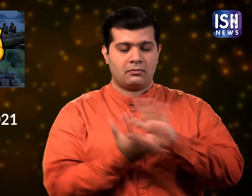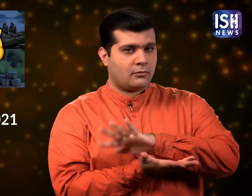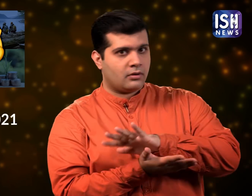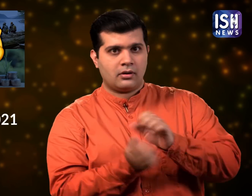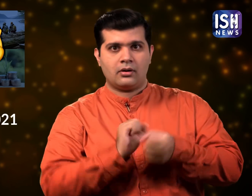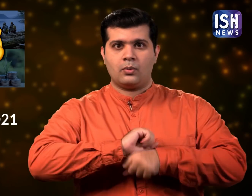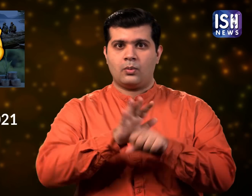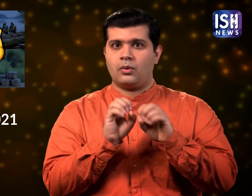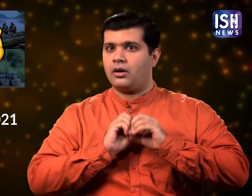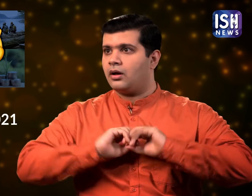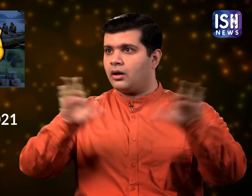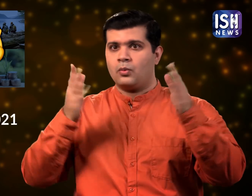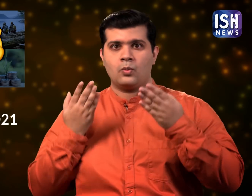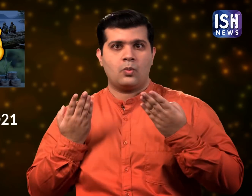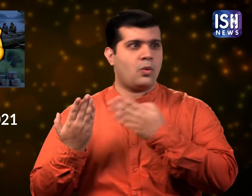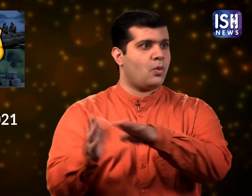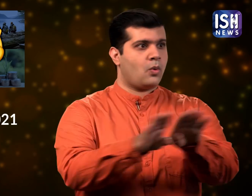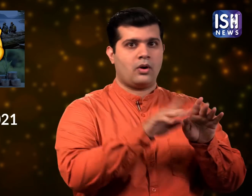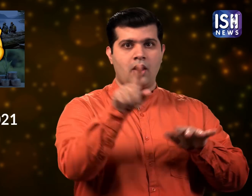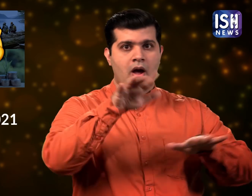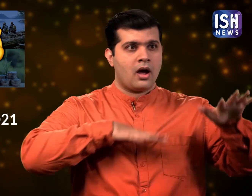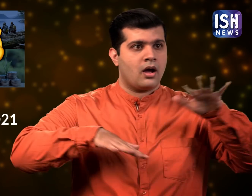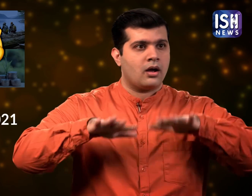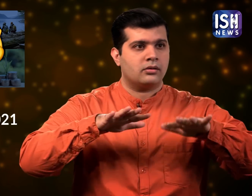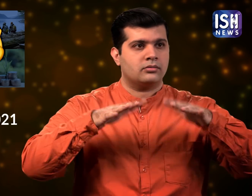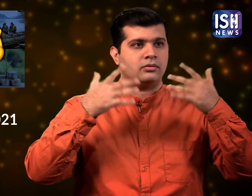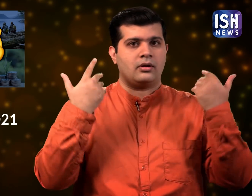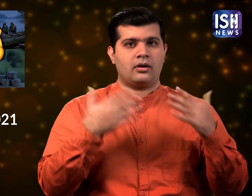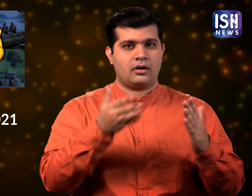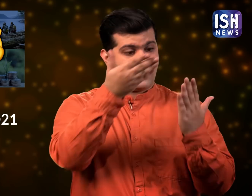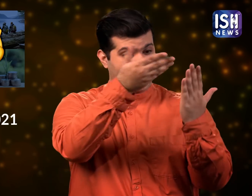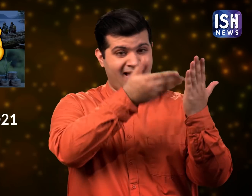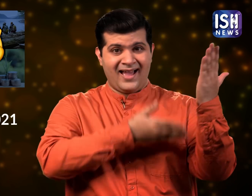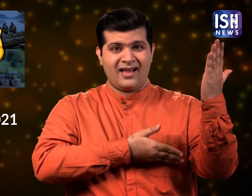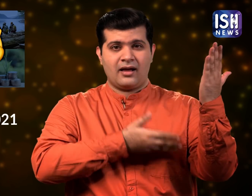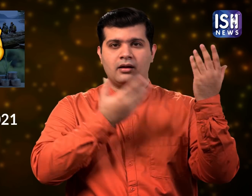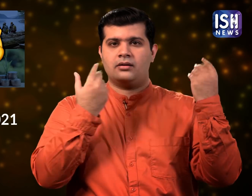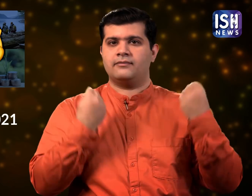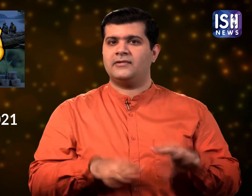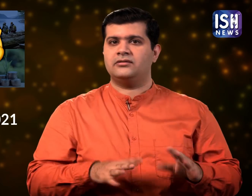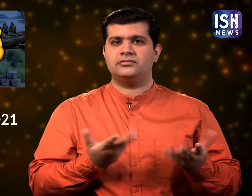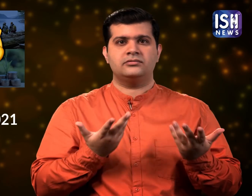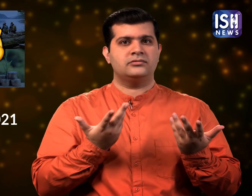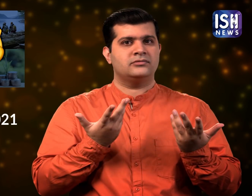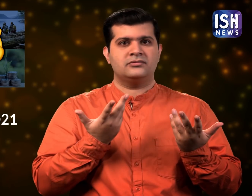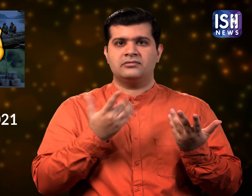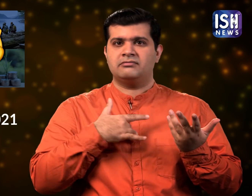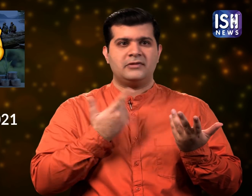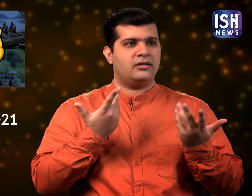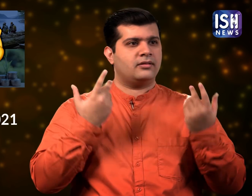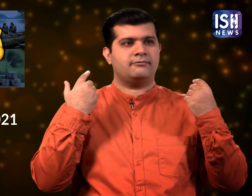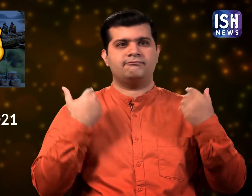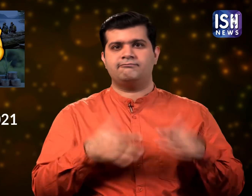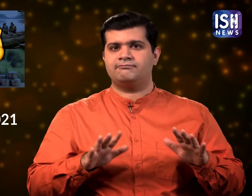All these plans went for a toss due to the coronavirus pandemic and the lockdown. None of your aims and goals could be achieved.